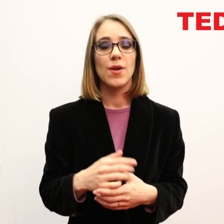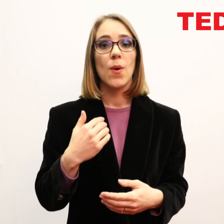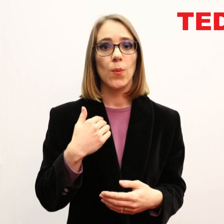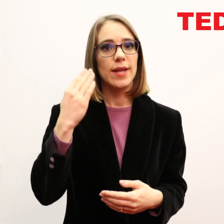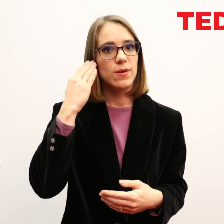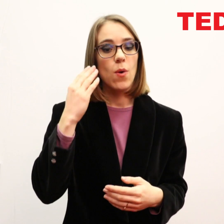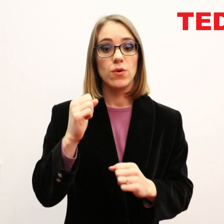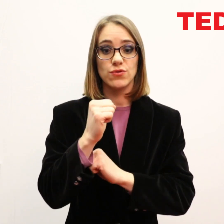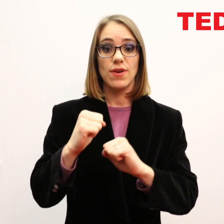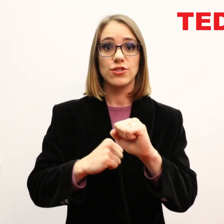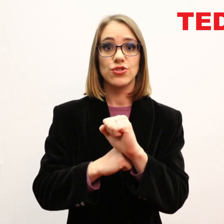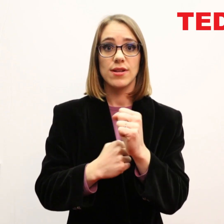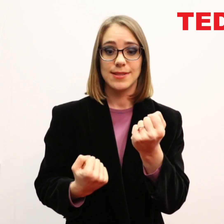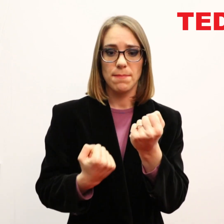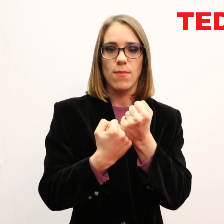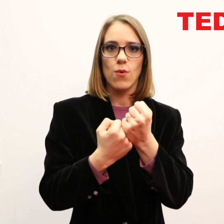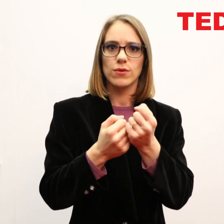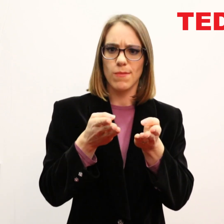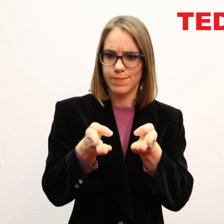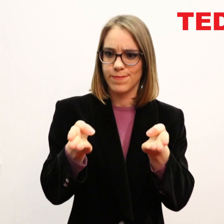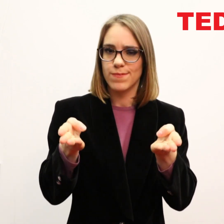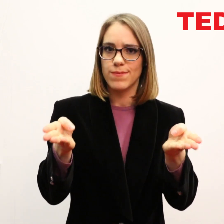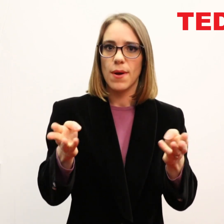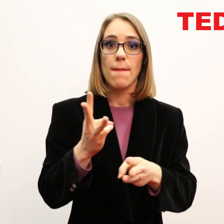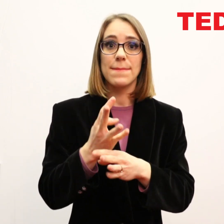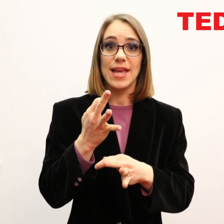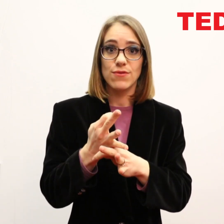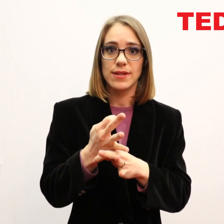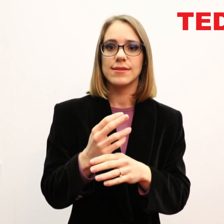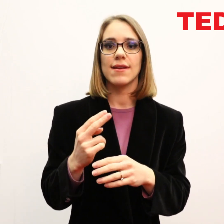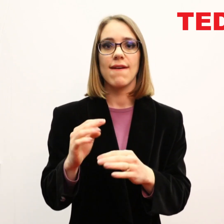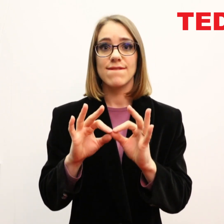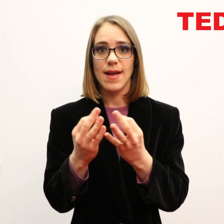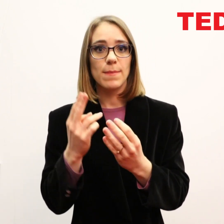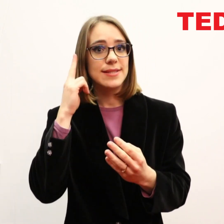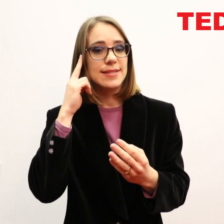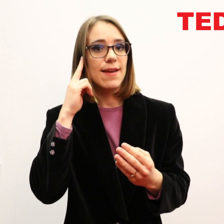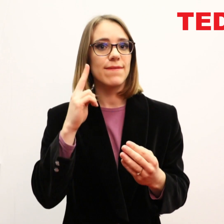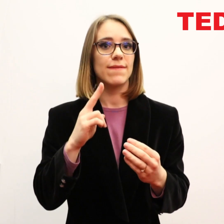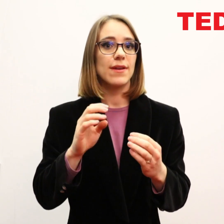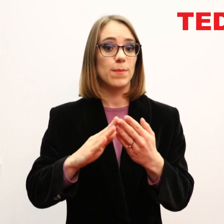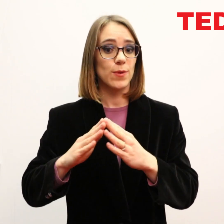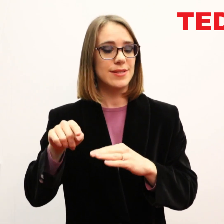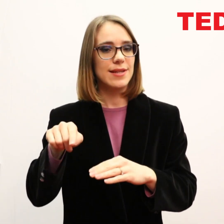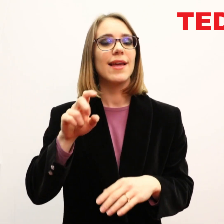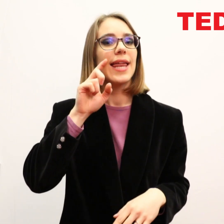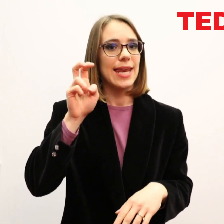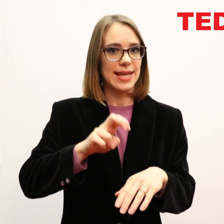We know we have the support structures already present in our communities, such as parents and families with deaf children,